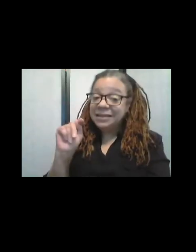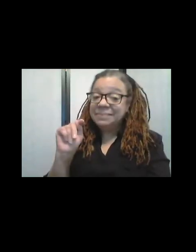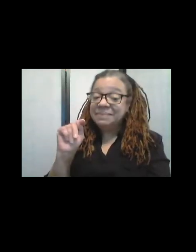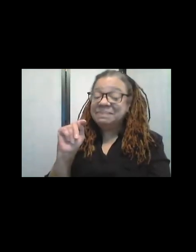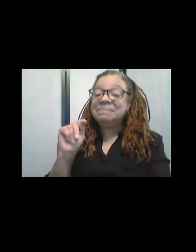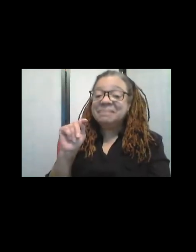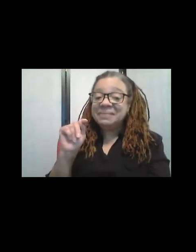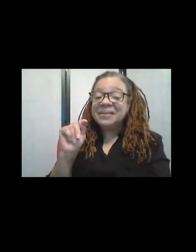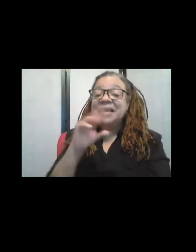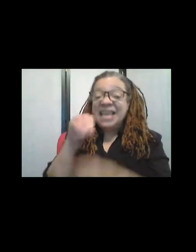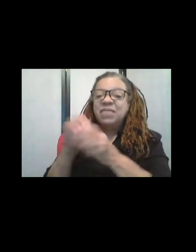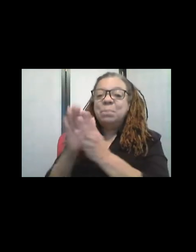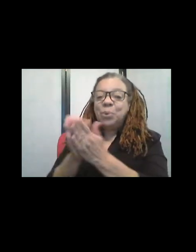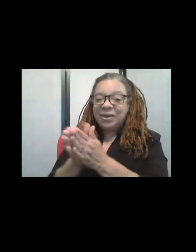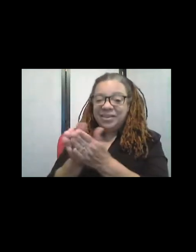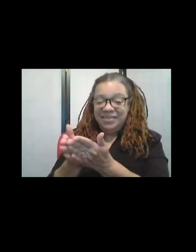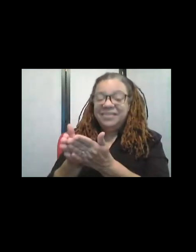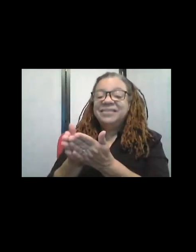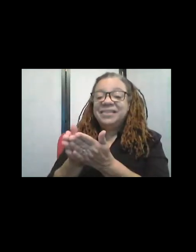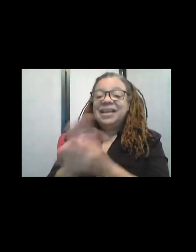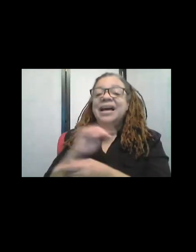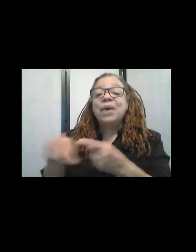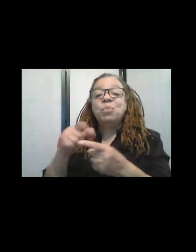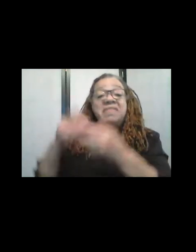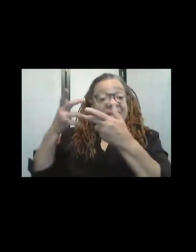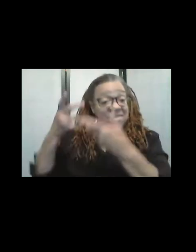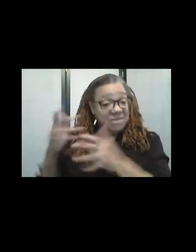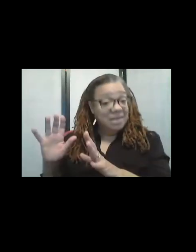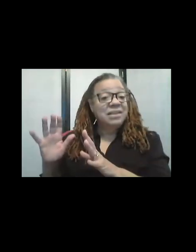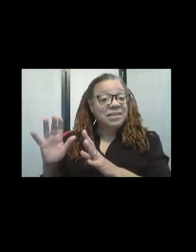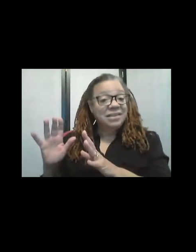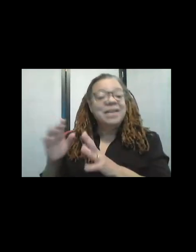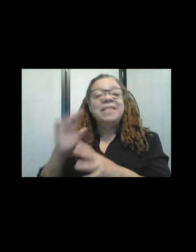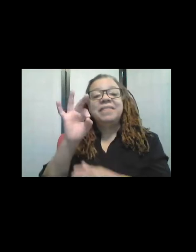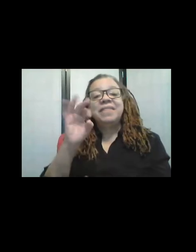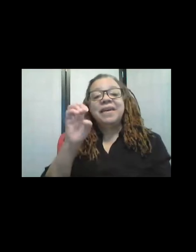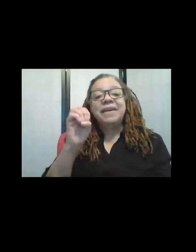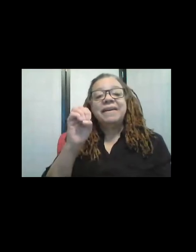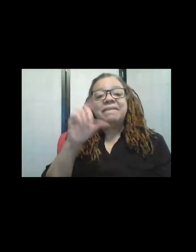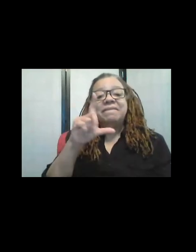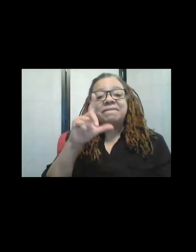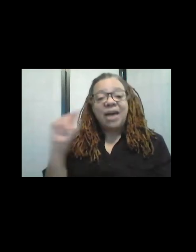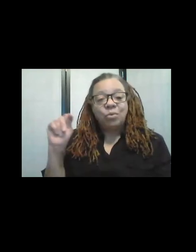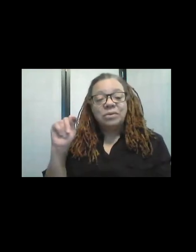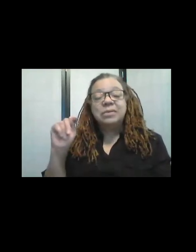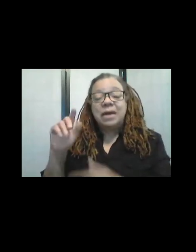And when they're done, they felt, they washed, they put the gloves on,